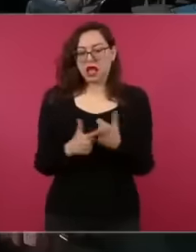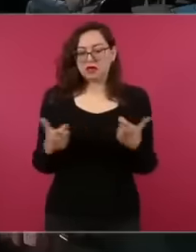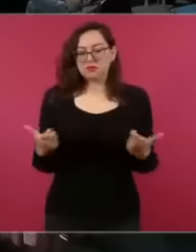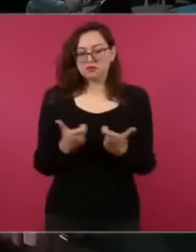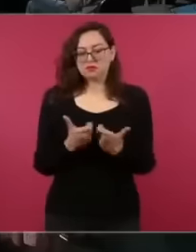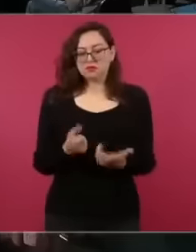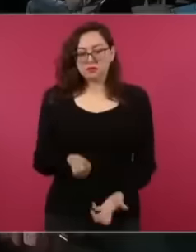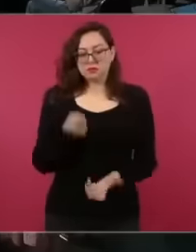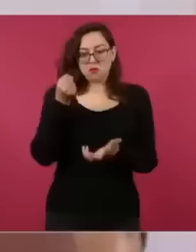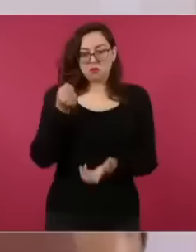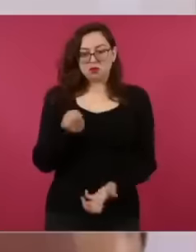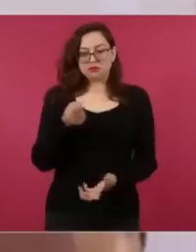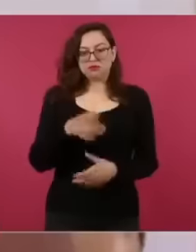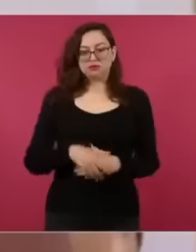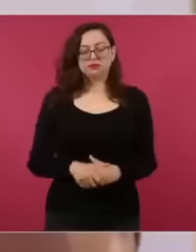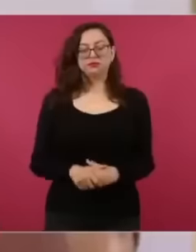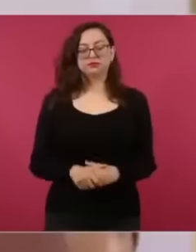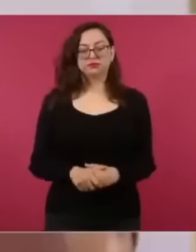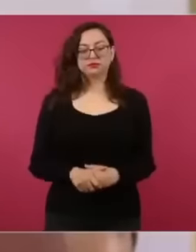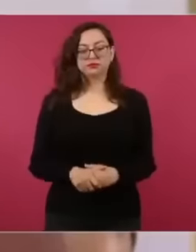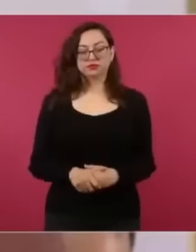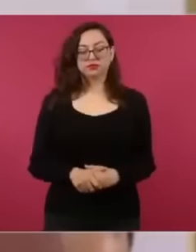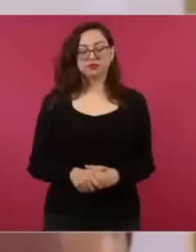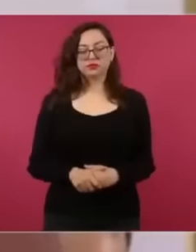for judges, magistrates and ministers.